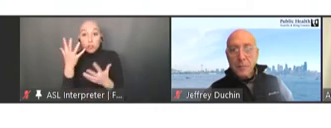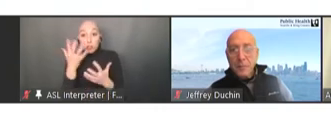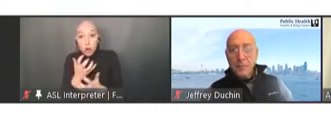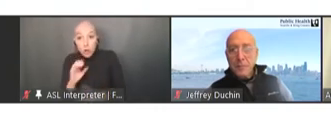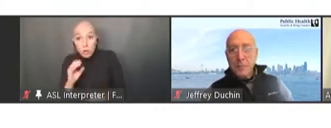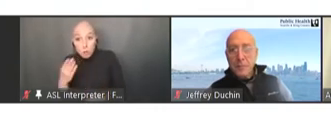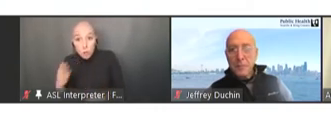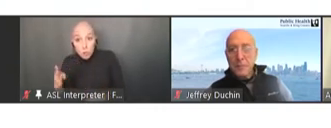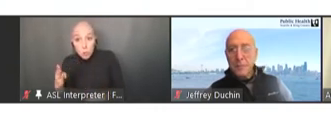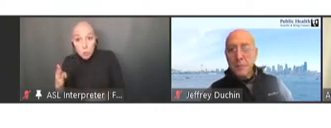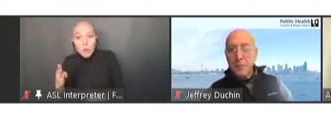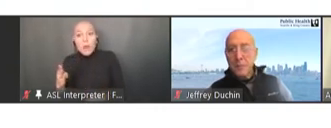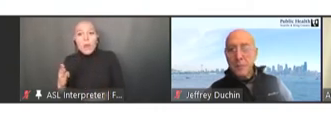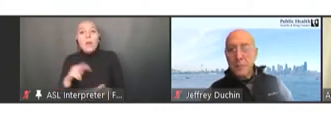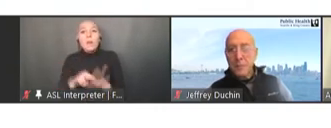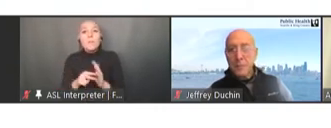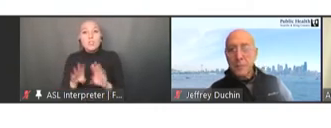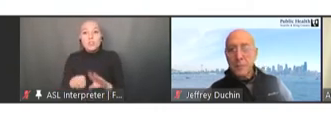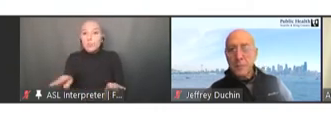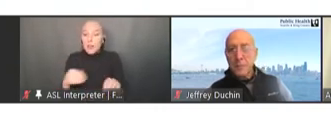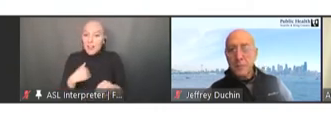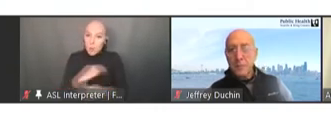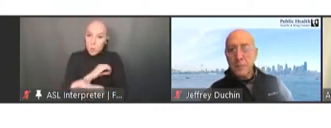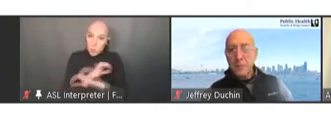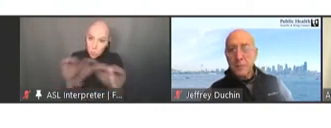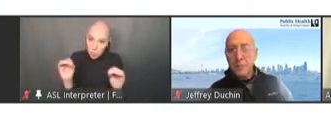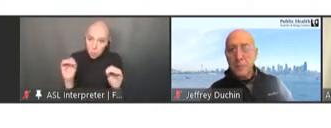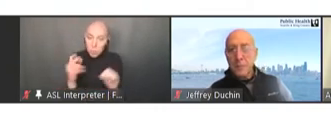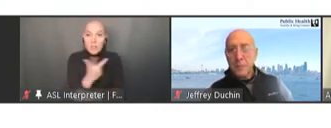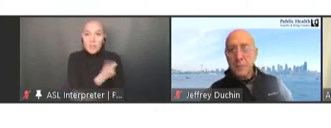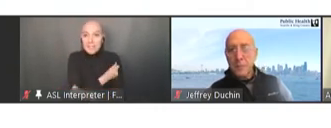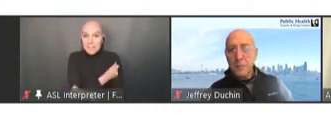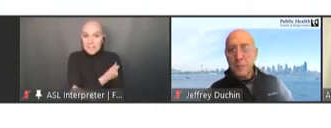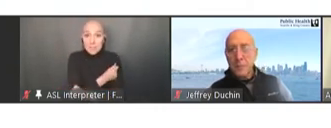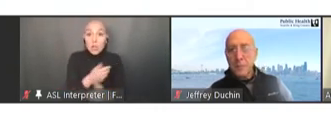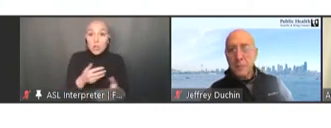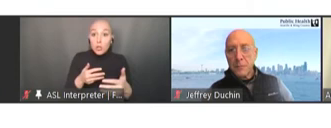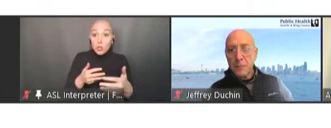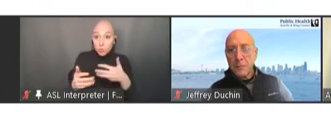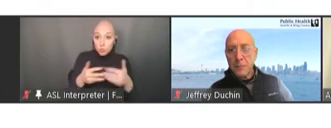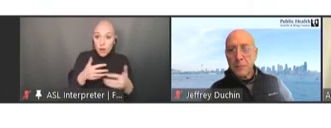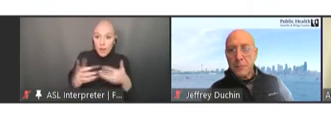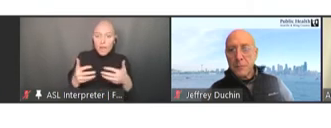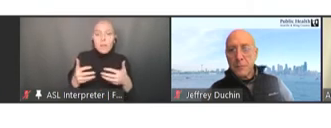no vaccines at all. And the gray represents those that have received partial vaccine doses.